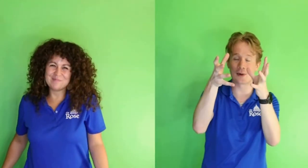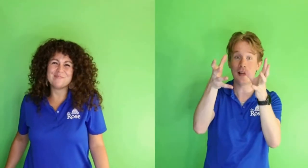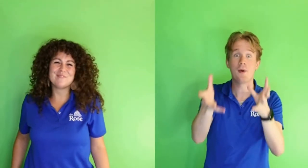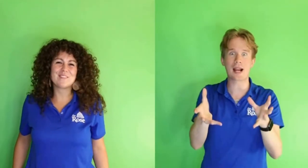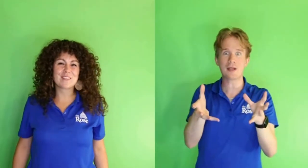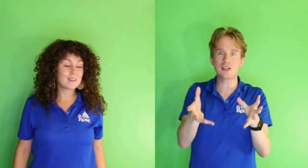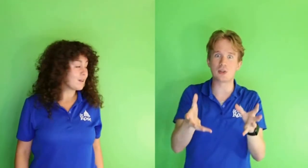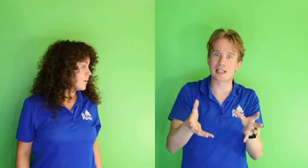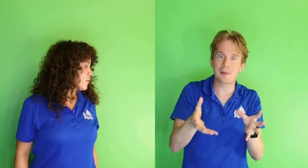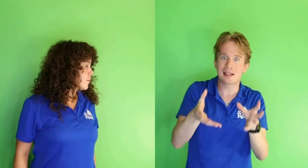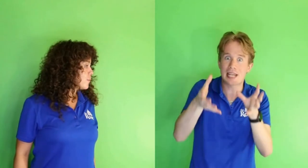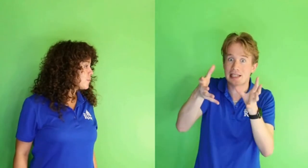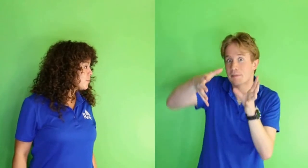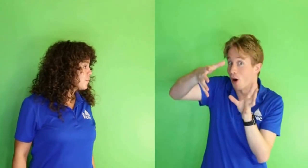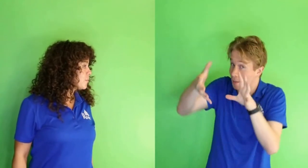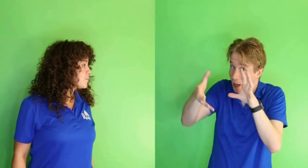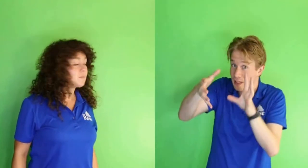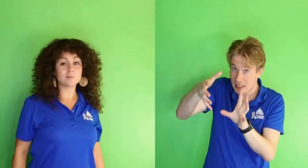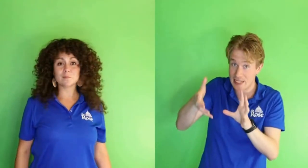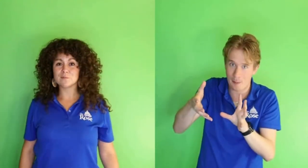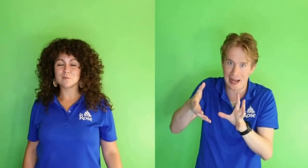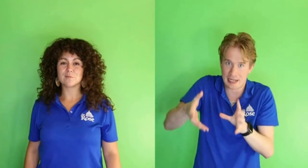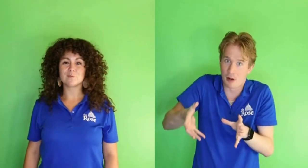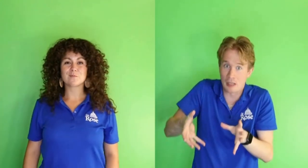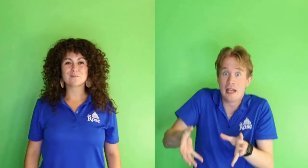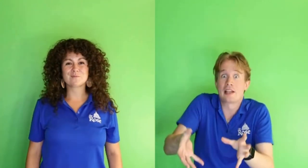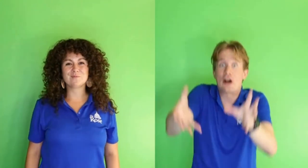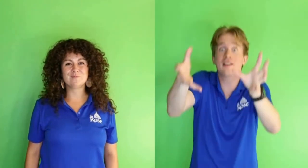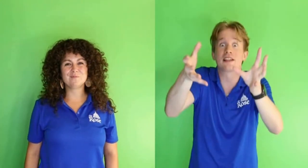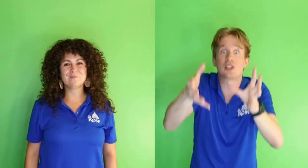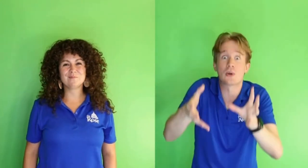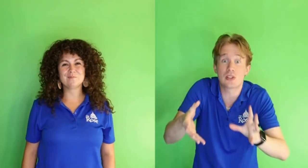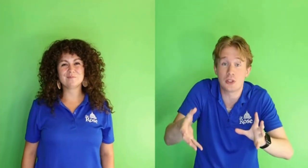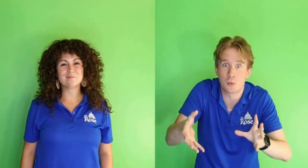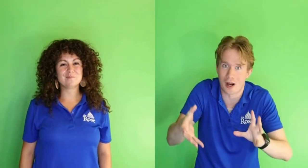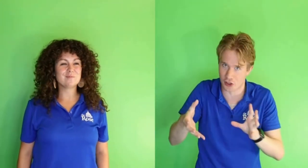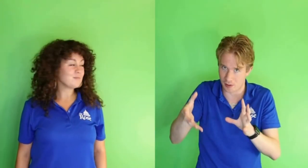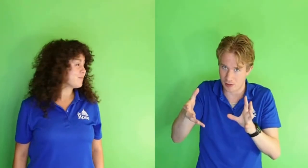So what I'm gonna do is I'm gonna take this ball about the size of a basketball and toss it to those of you watching, okay?